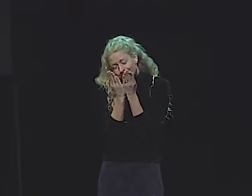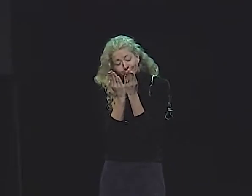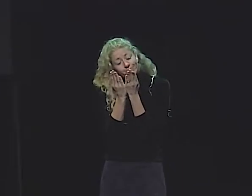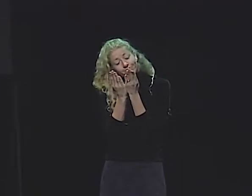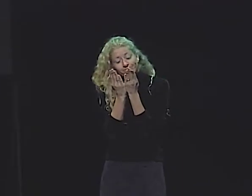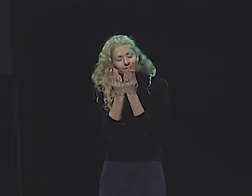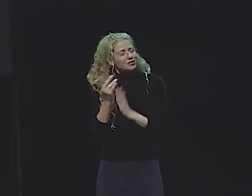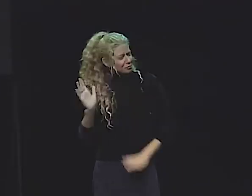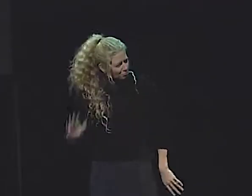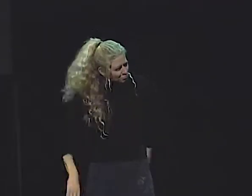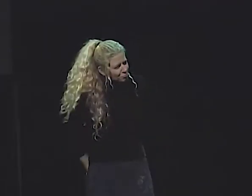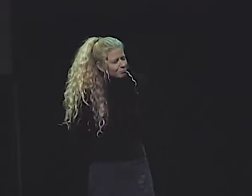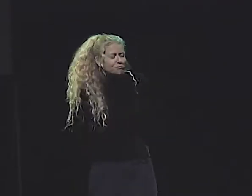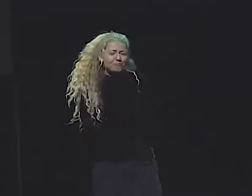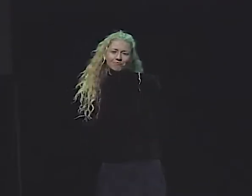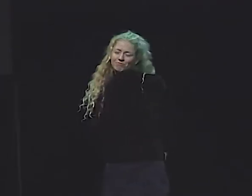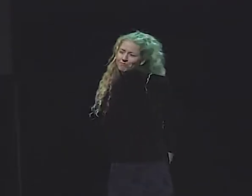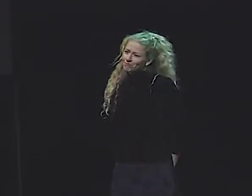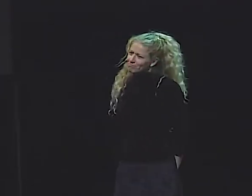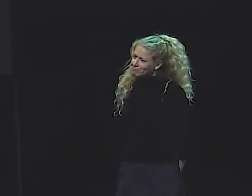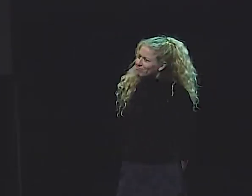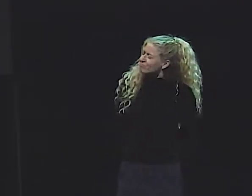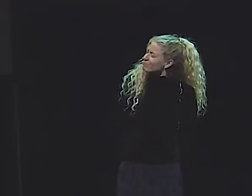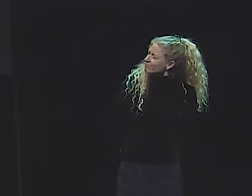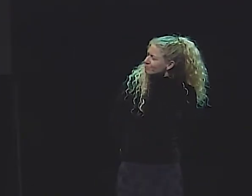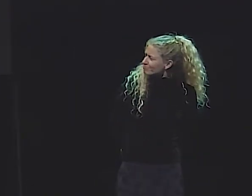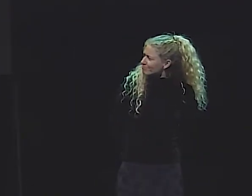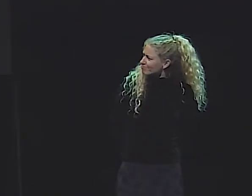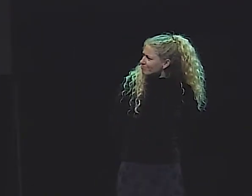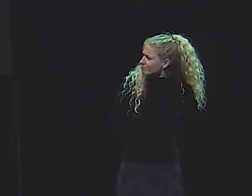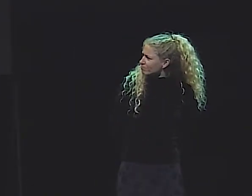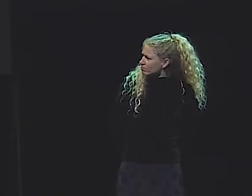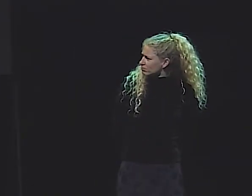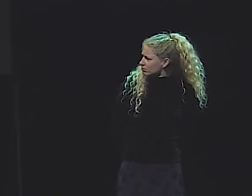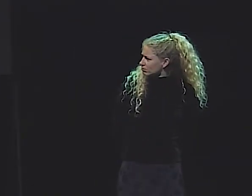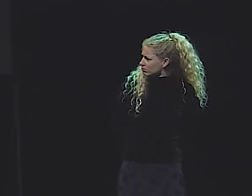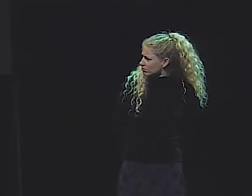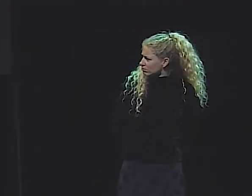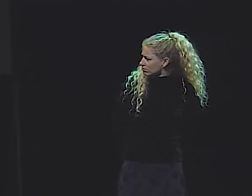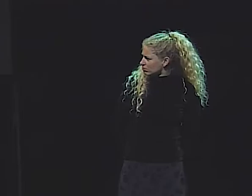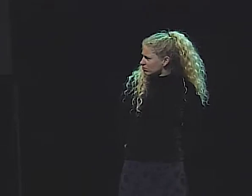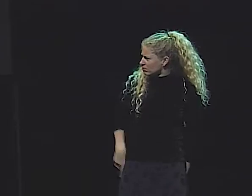AND THE VIOLINIST, AND EVEN THE ANGEL READING TOOK A MOMENT OF HER READING TIME